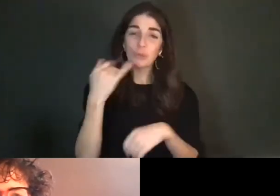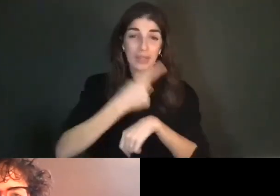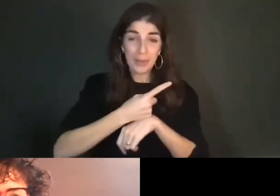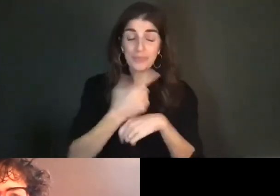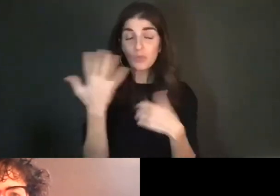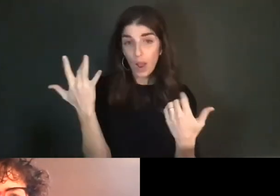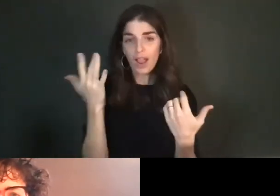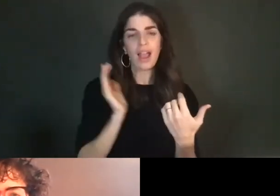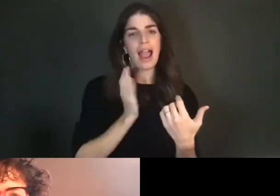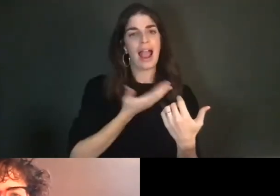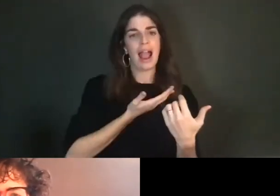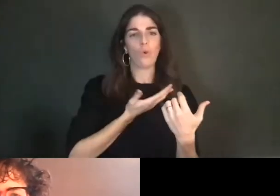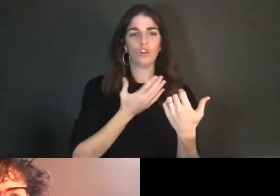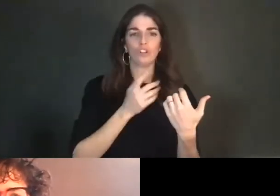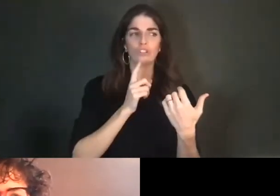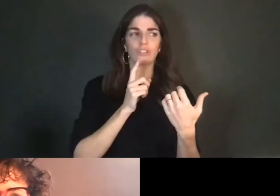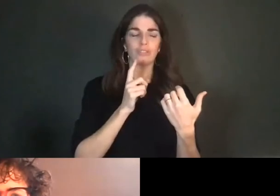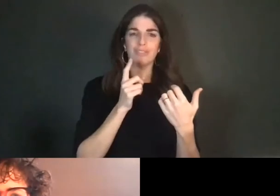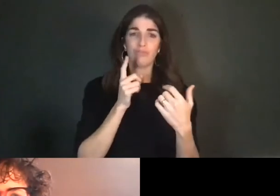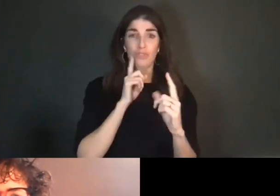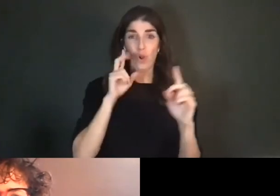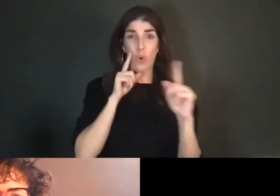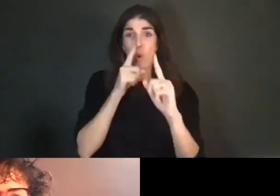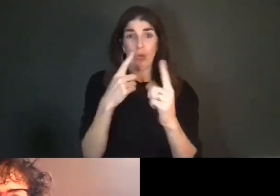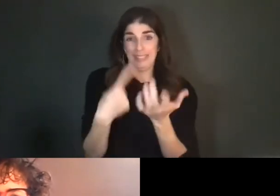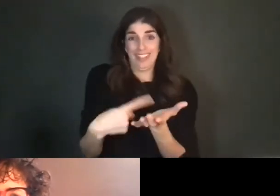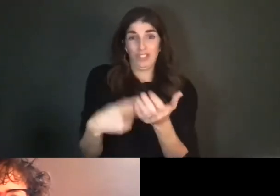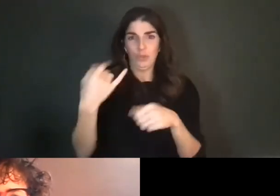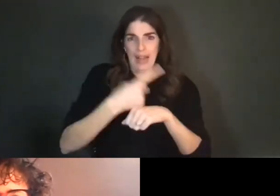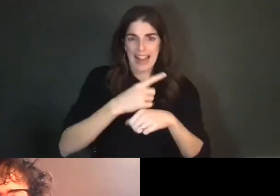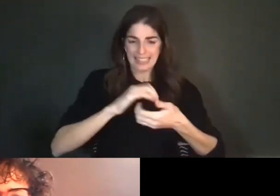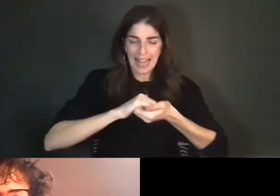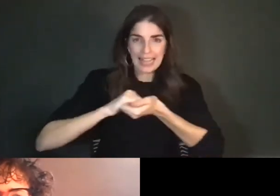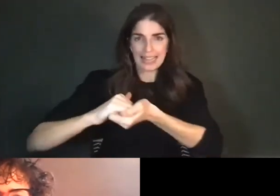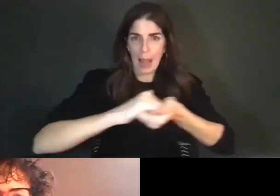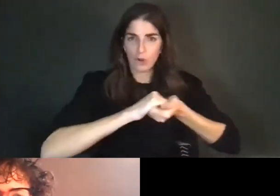our subject matter is collaborative scripts. The fact that the performances are partially